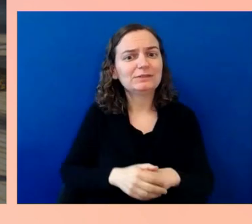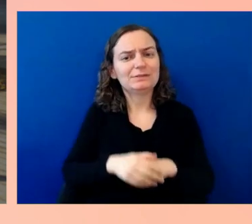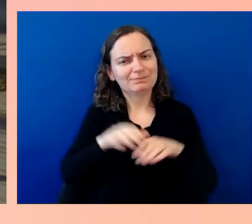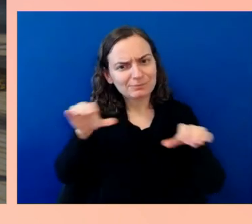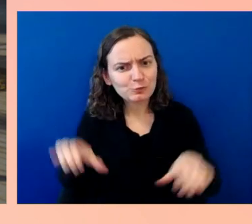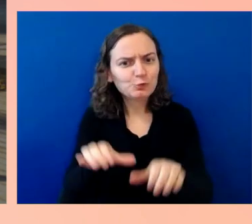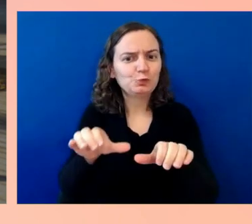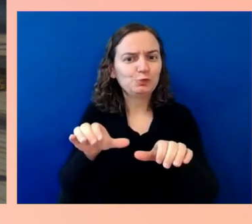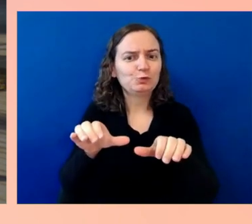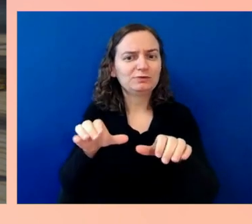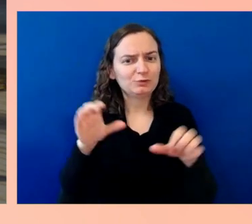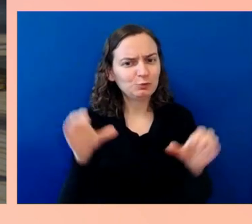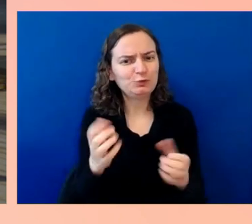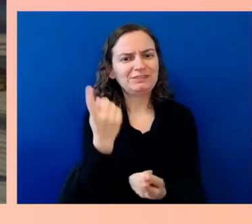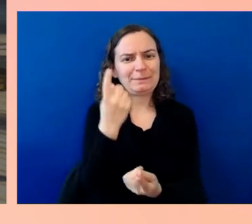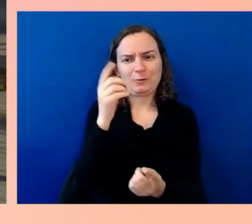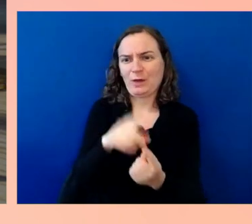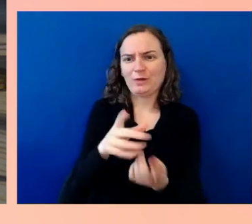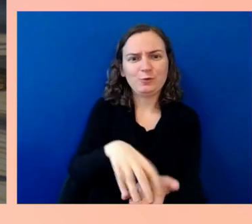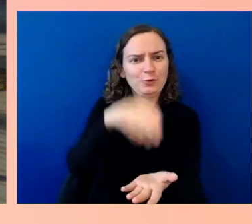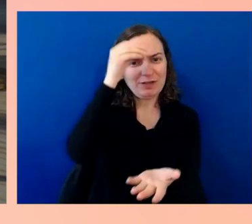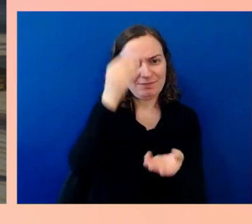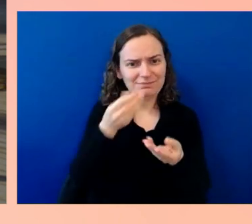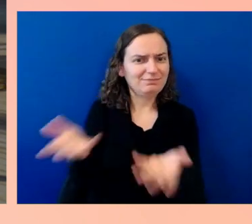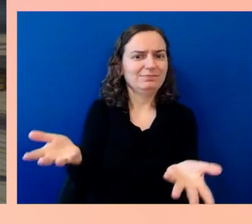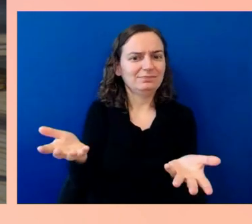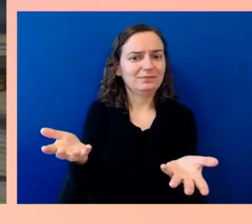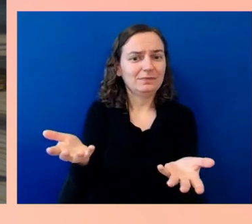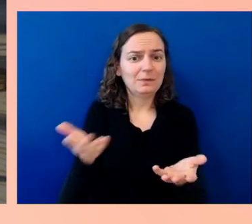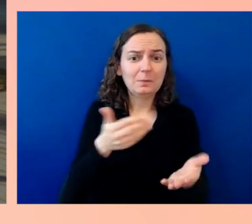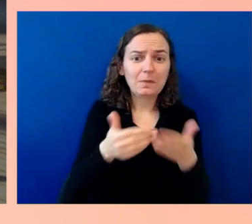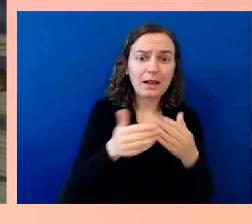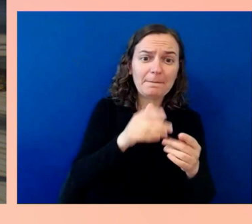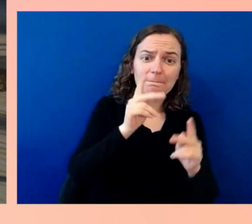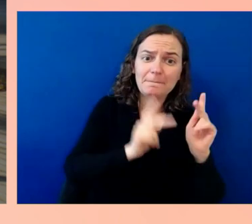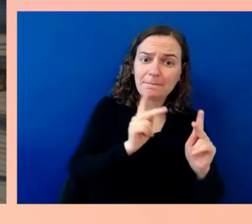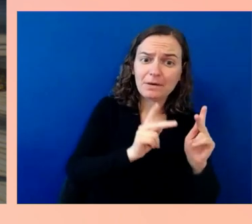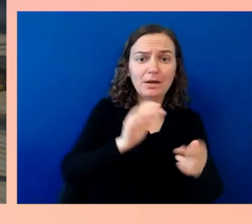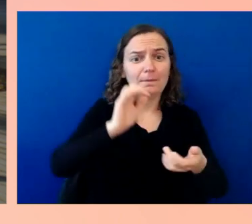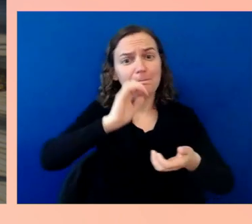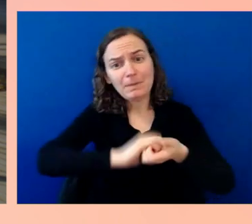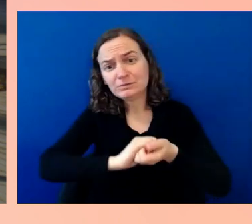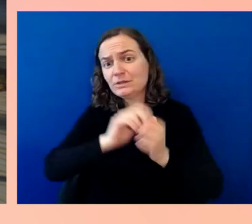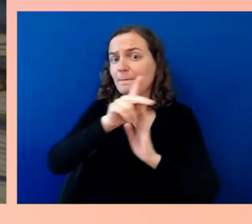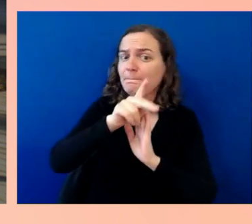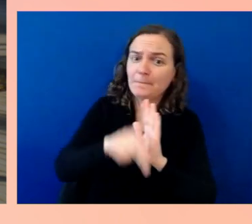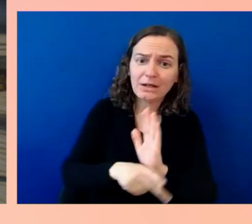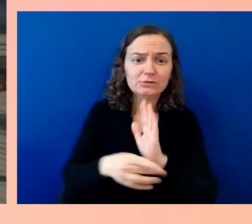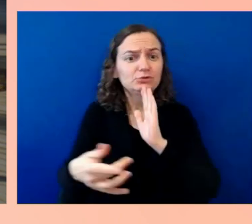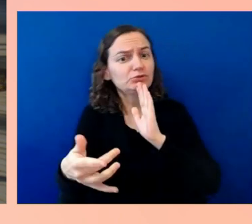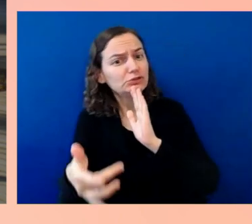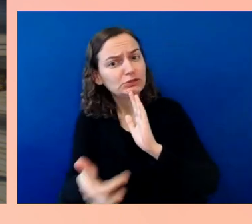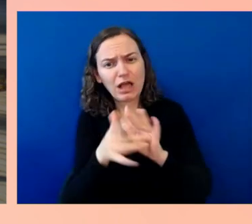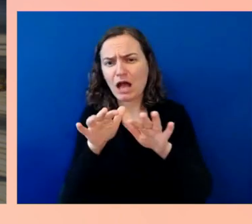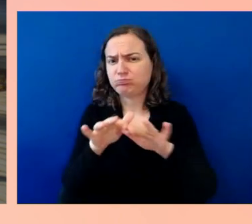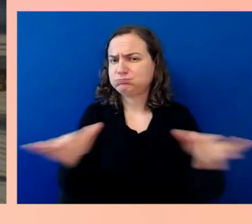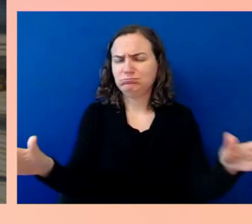Whether it's in people, partnership, policy, or technology. Go try that piece of code.